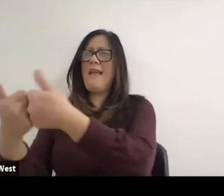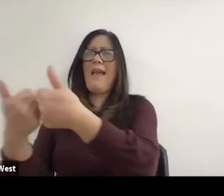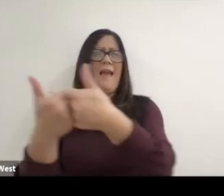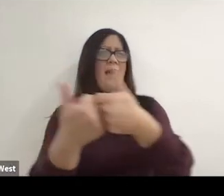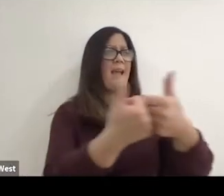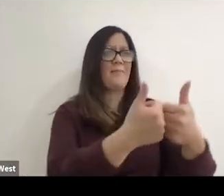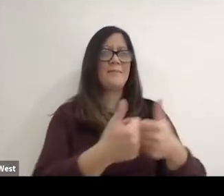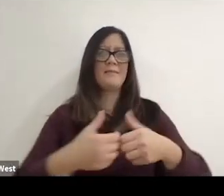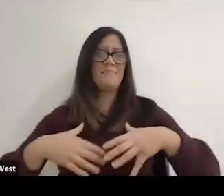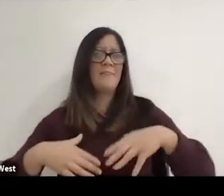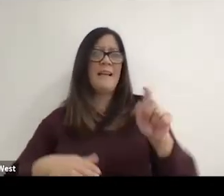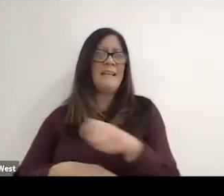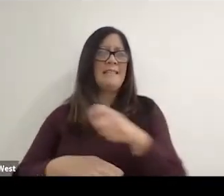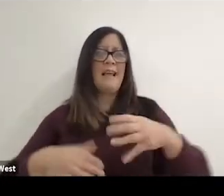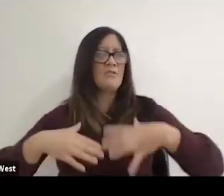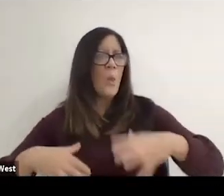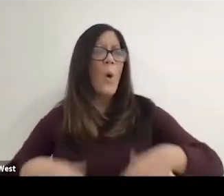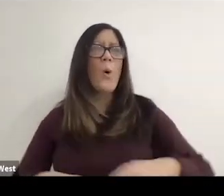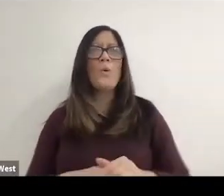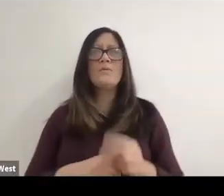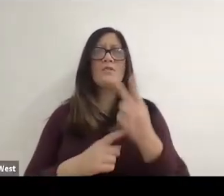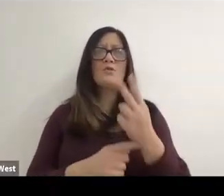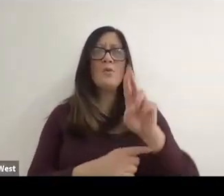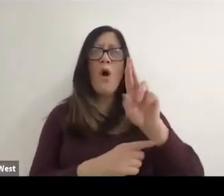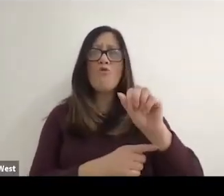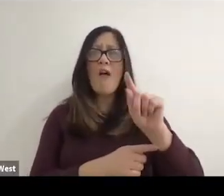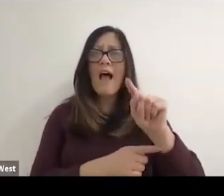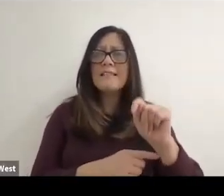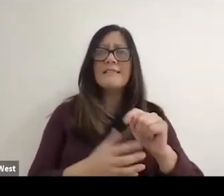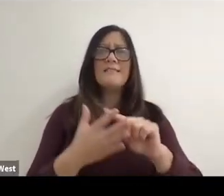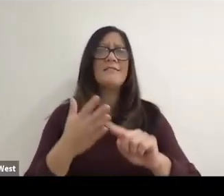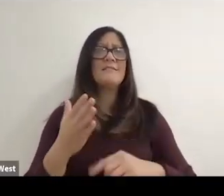they were wearing tennis clothes and they had two rackets and we had umpires and we're playing at